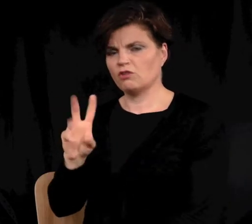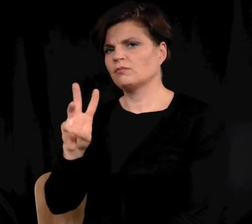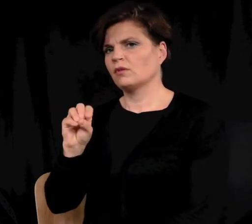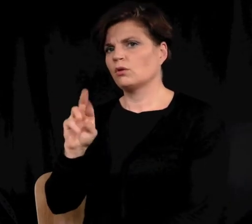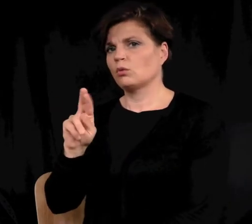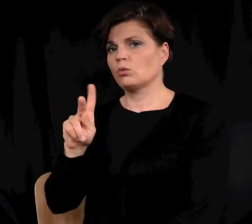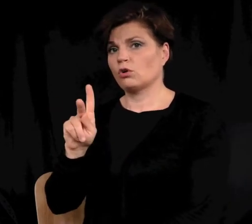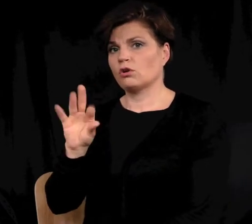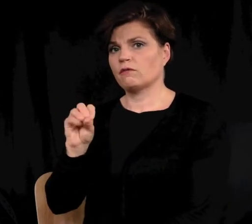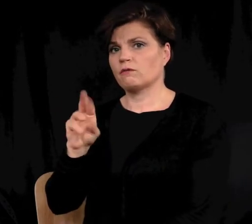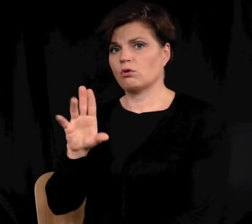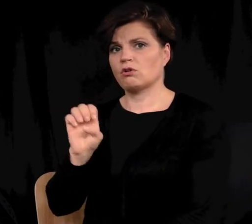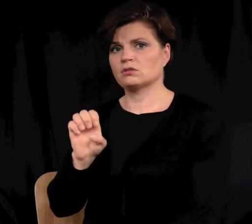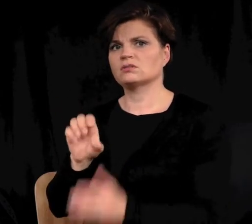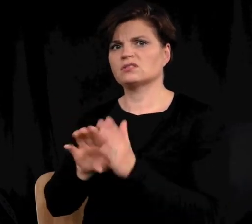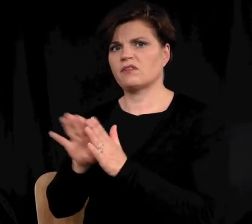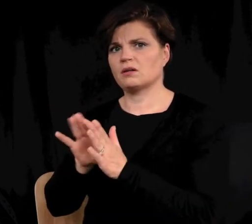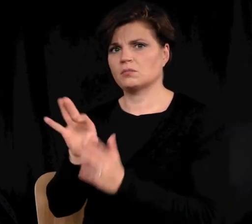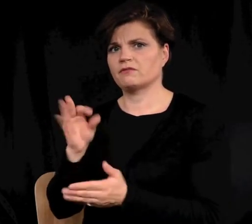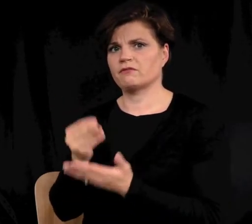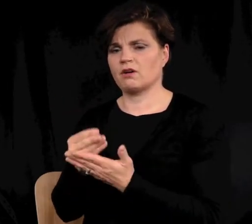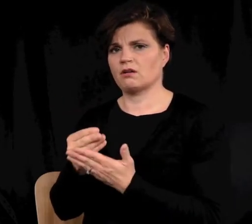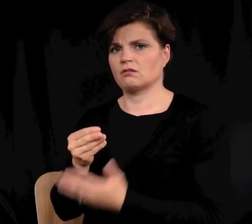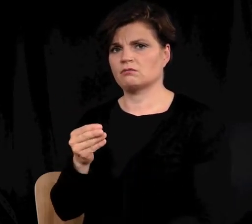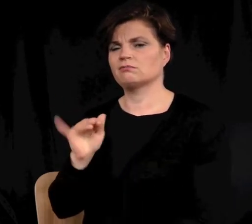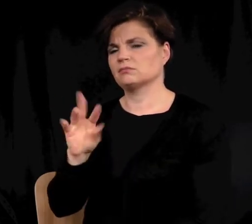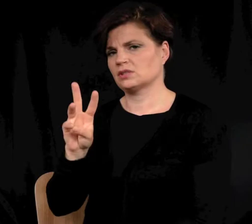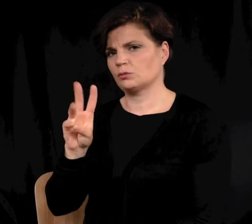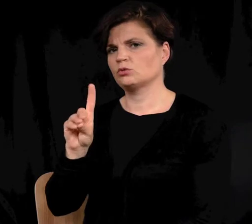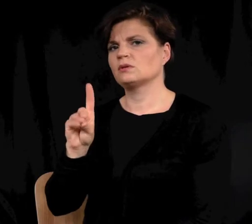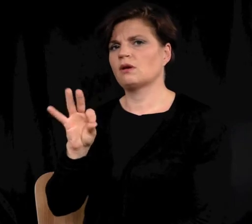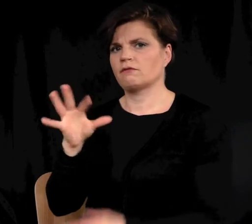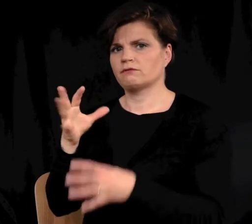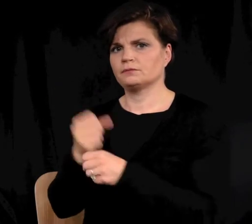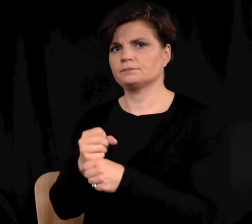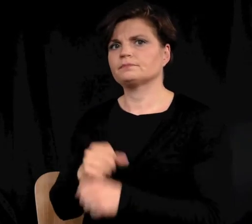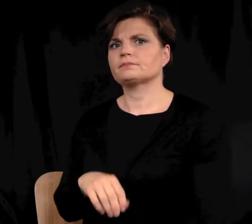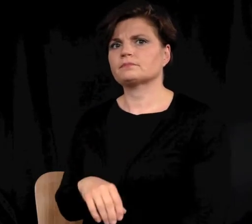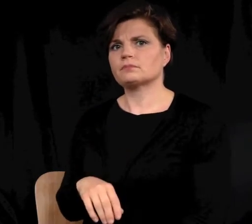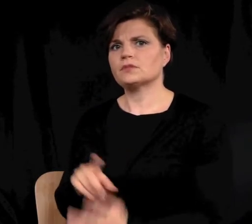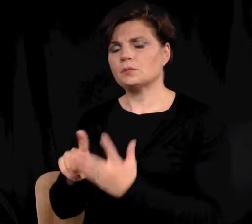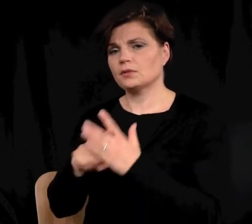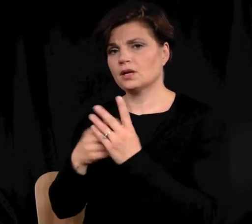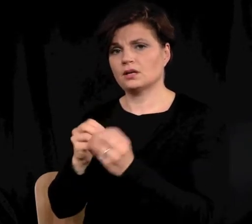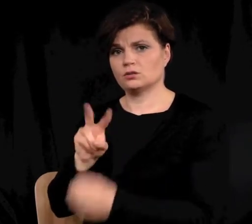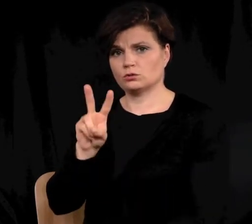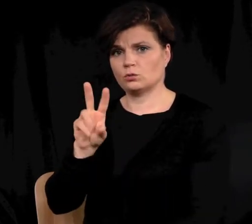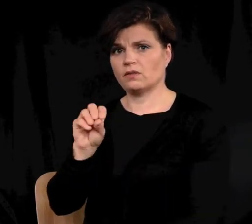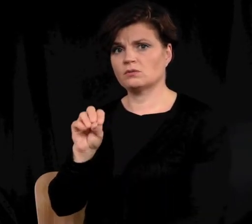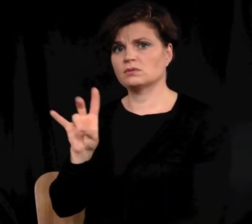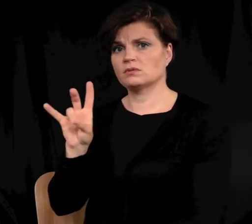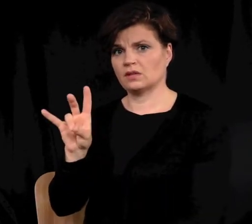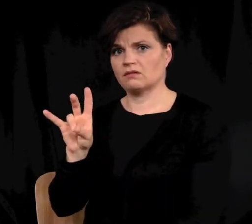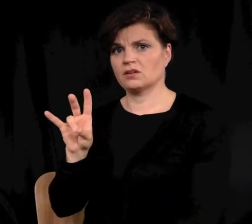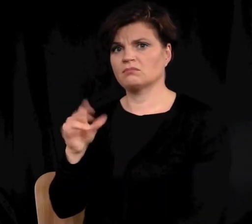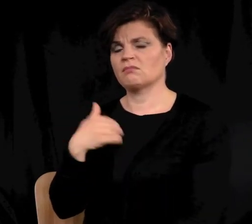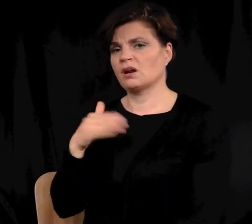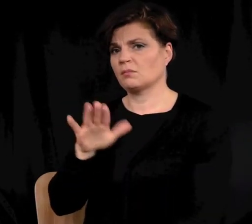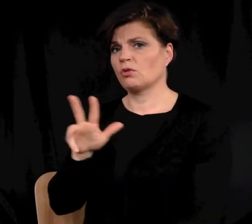Workforce Development Funds ("WDF"). Beginning in 2007, there was